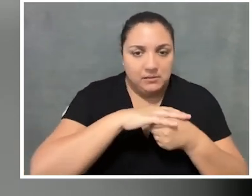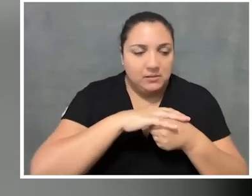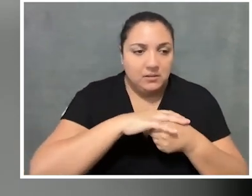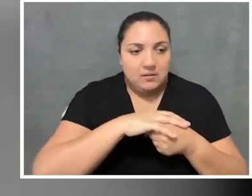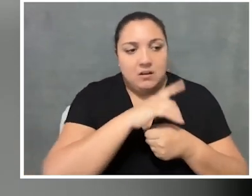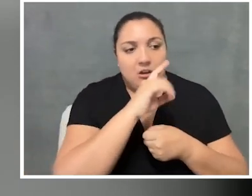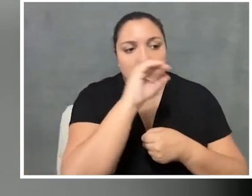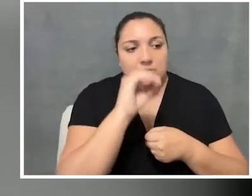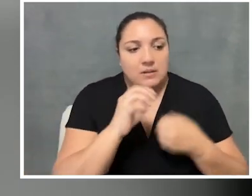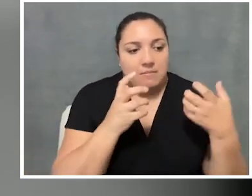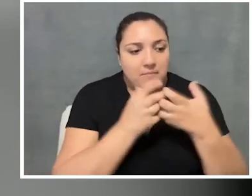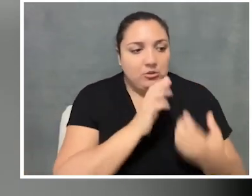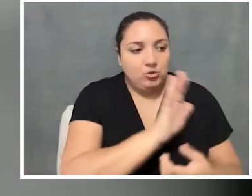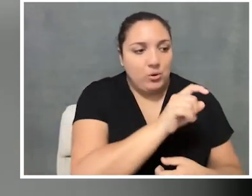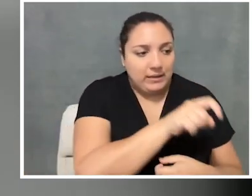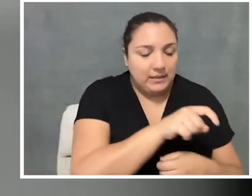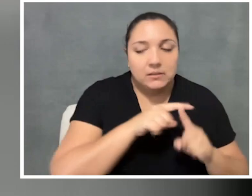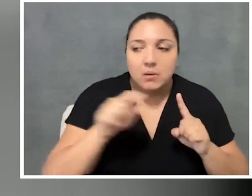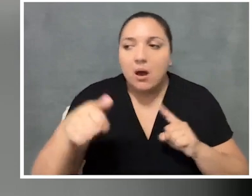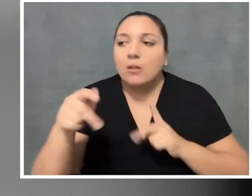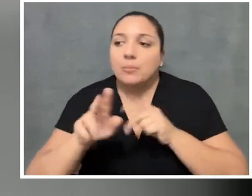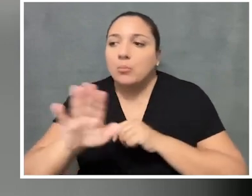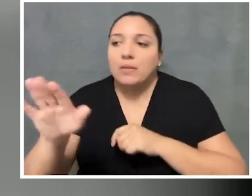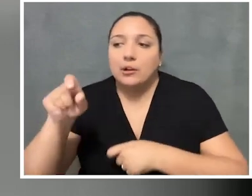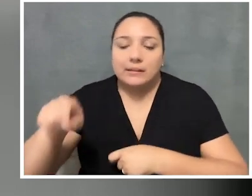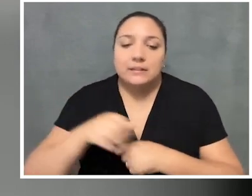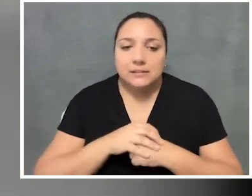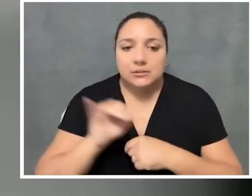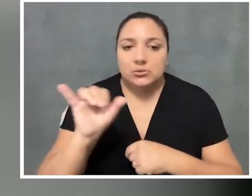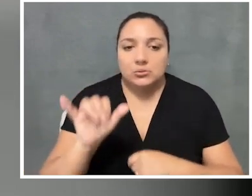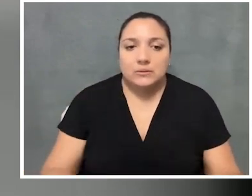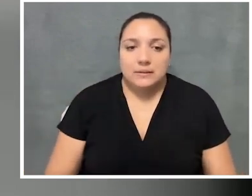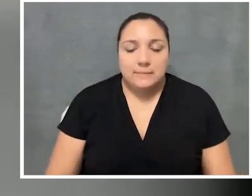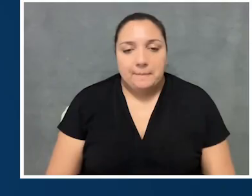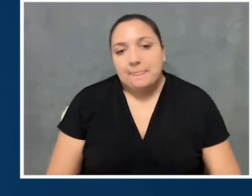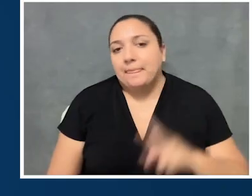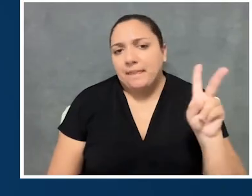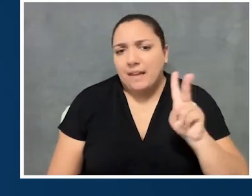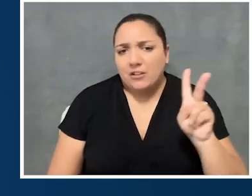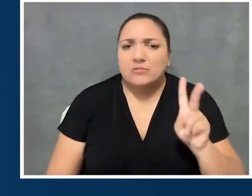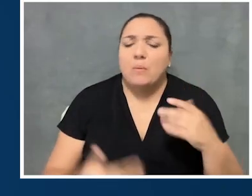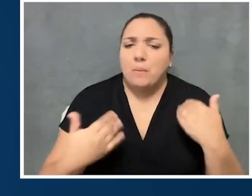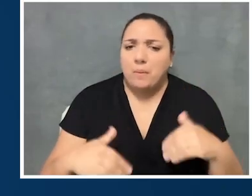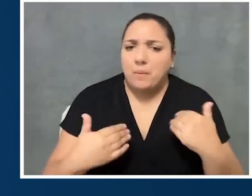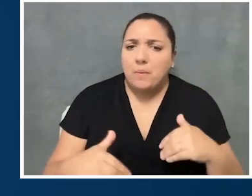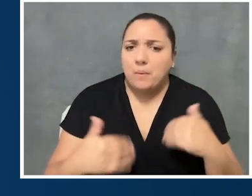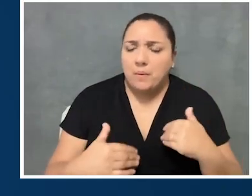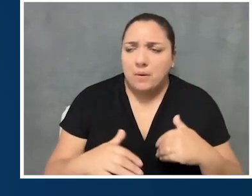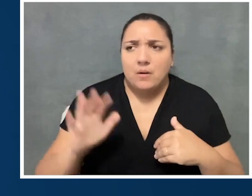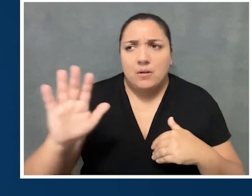accommodate 100% your needs, but to really be thinking about other people's needs as well. I really appreciate that. Thank you so much.